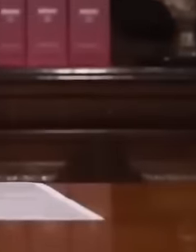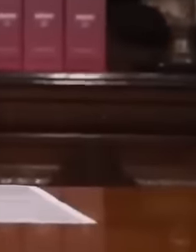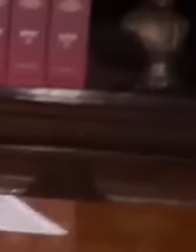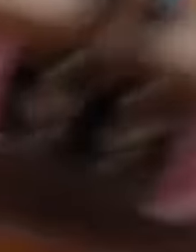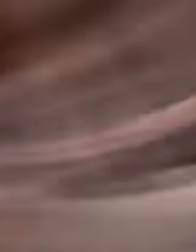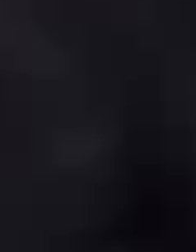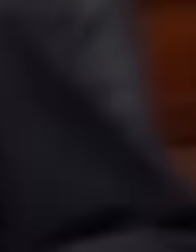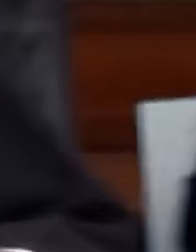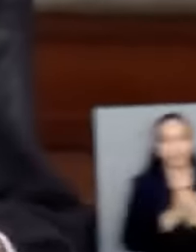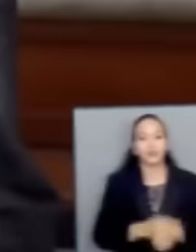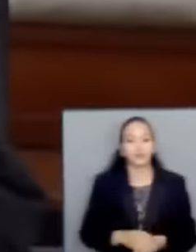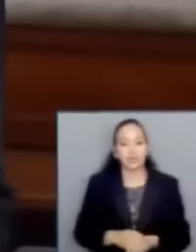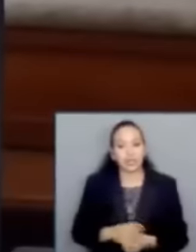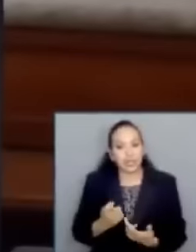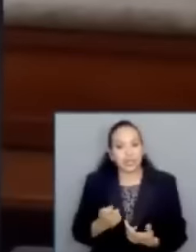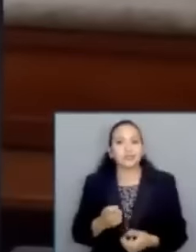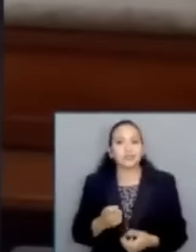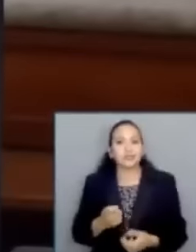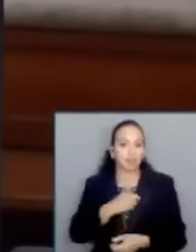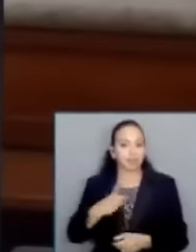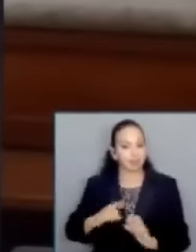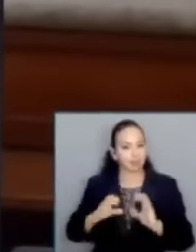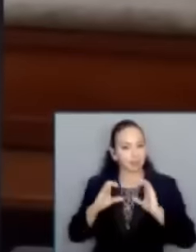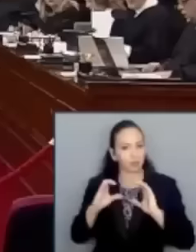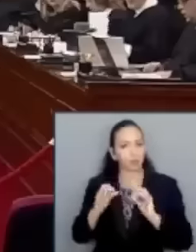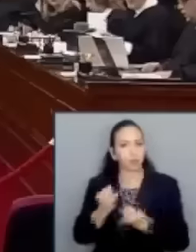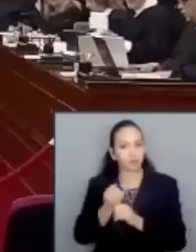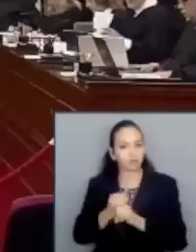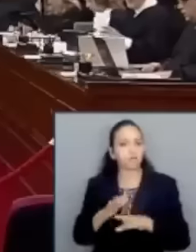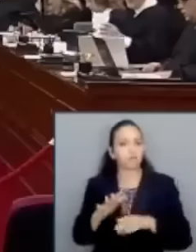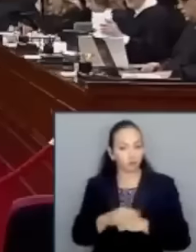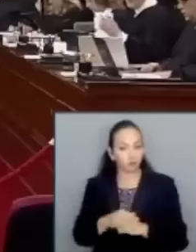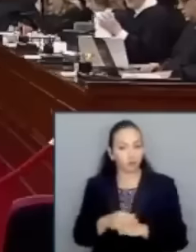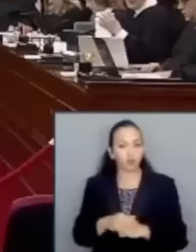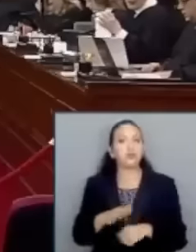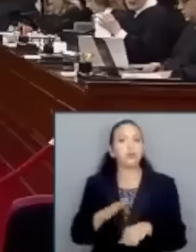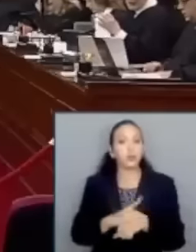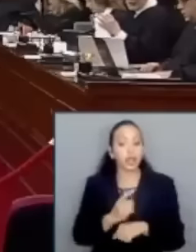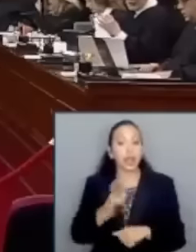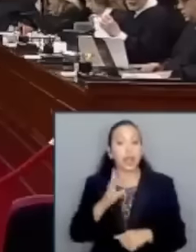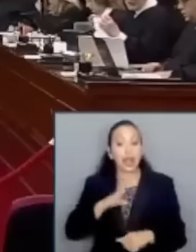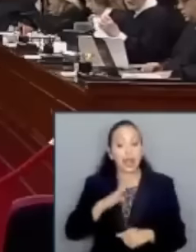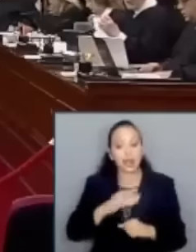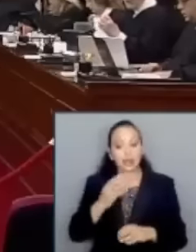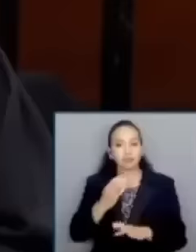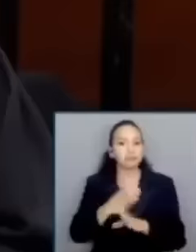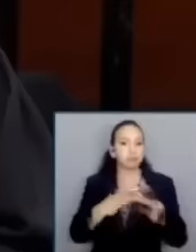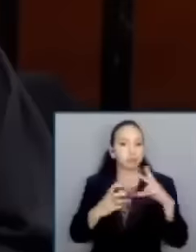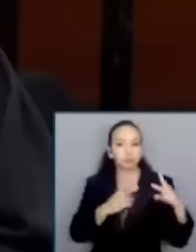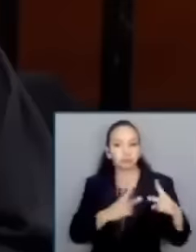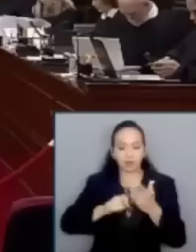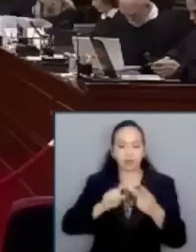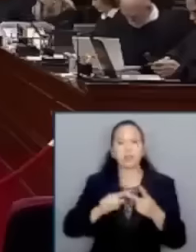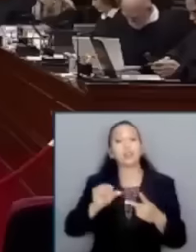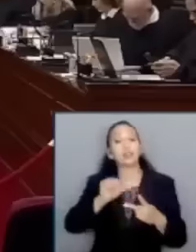for the judiciary of the federation. This government body has the best paid employees